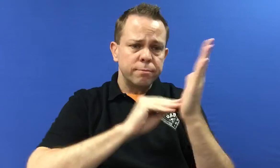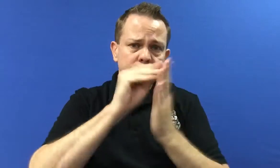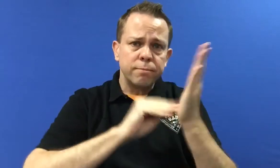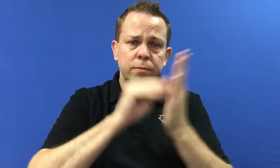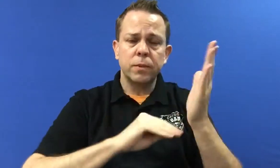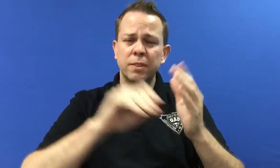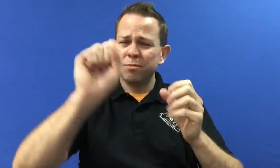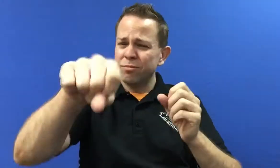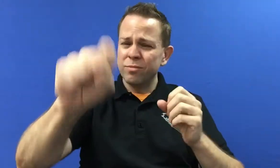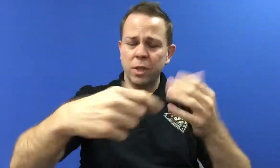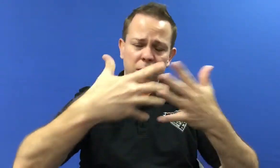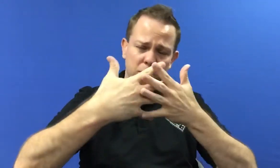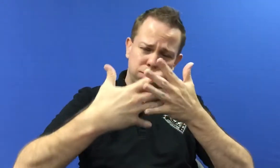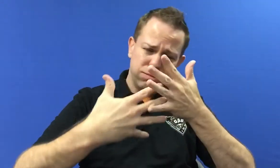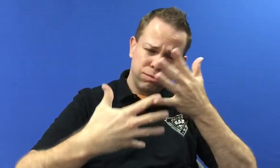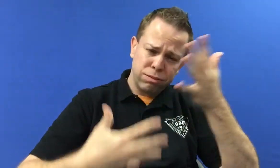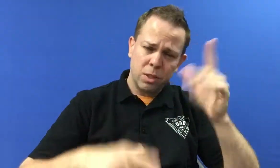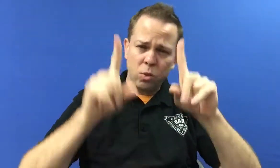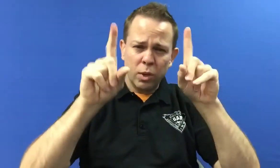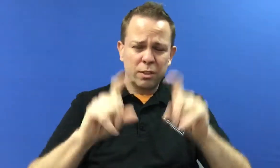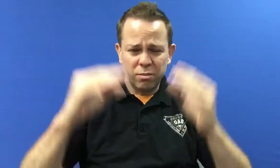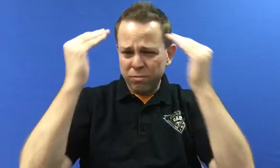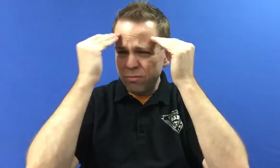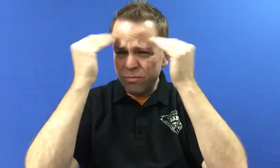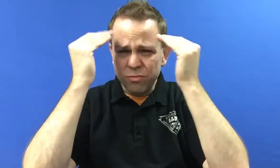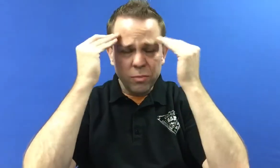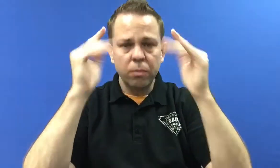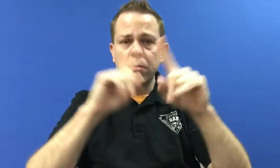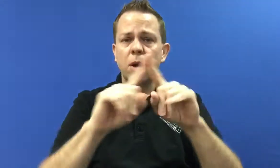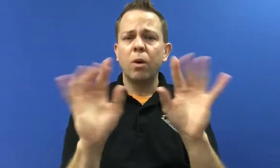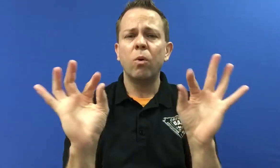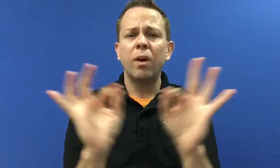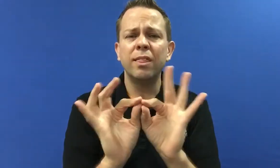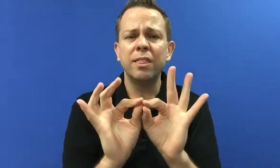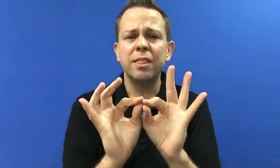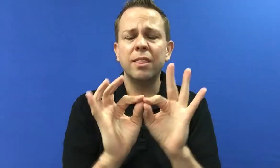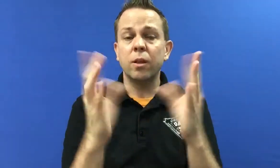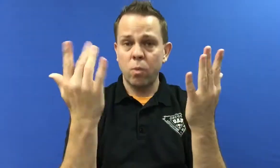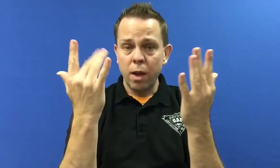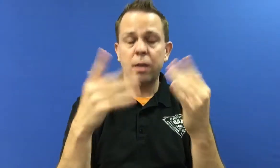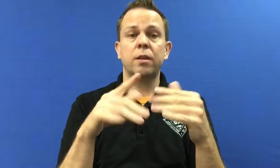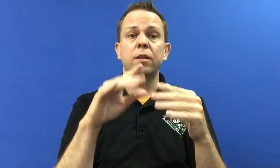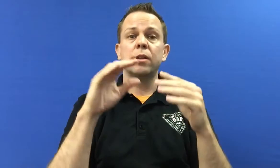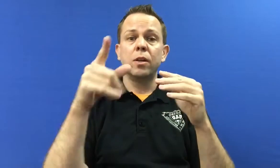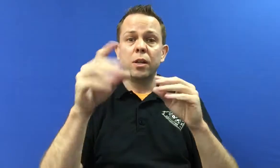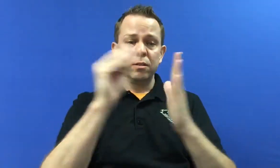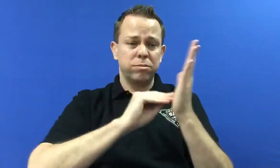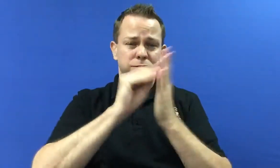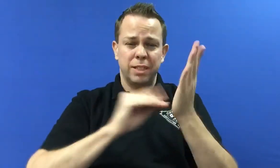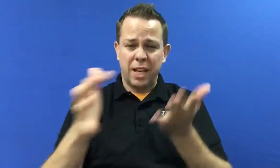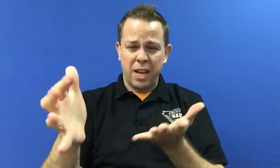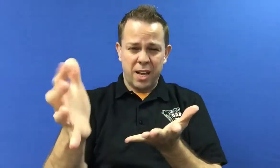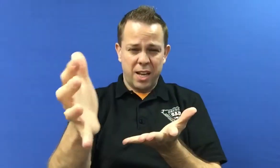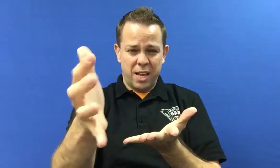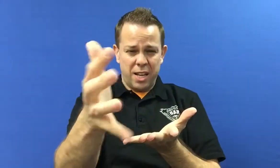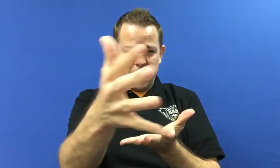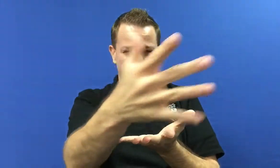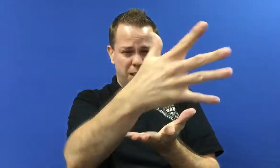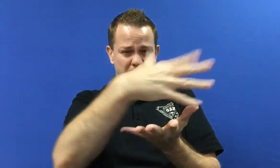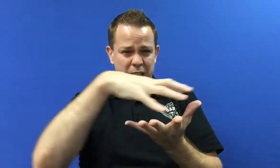fill out the survey and answer the questions. It is very important. We are gathering your information and compiling information